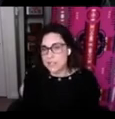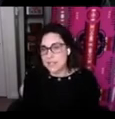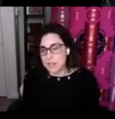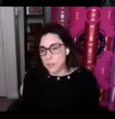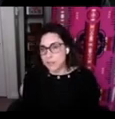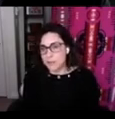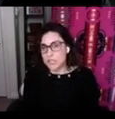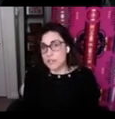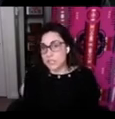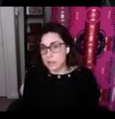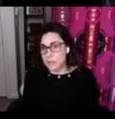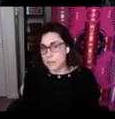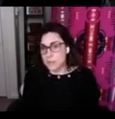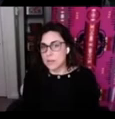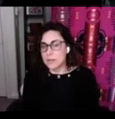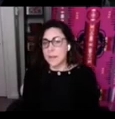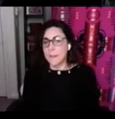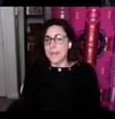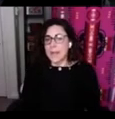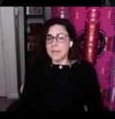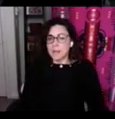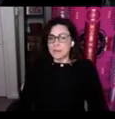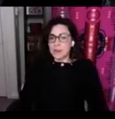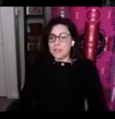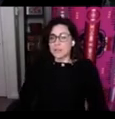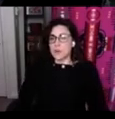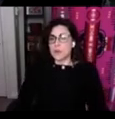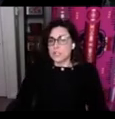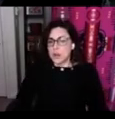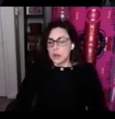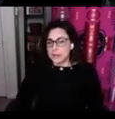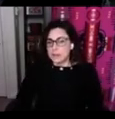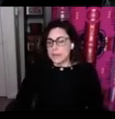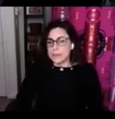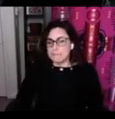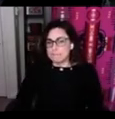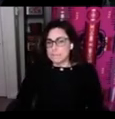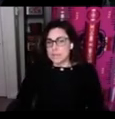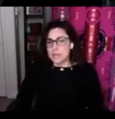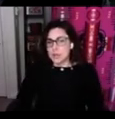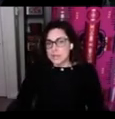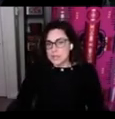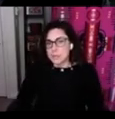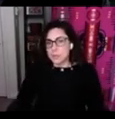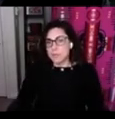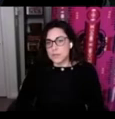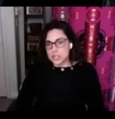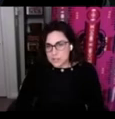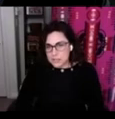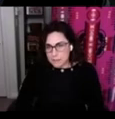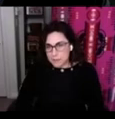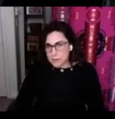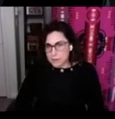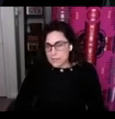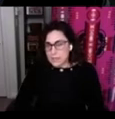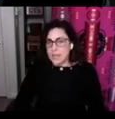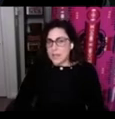example from Chief Atahm School and they're very much focused on increasing proficiency level